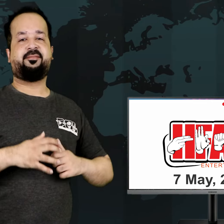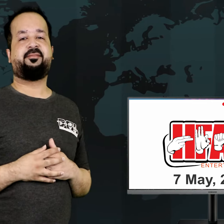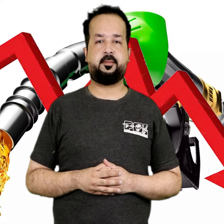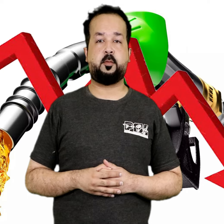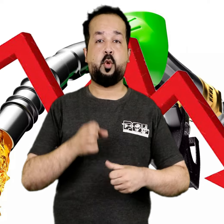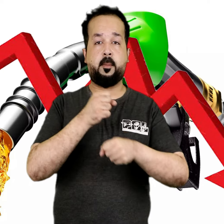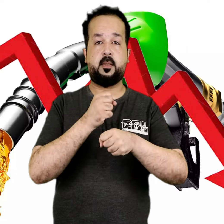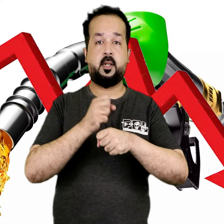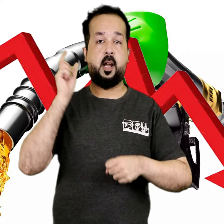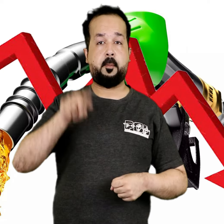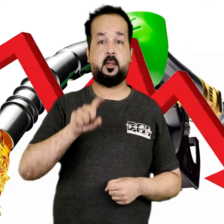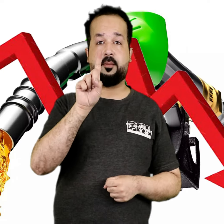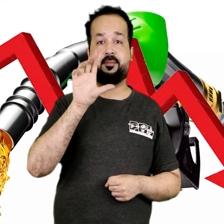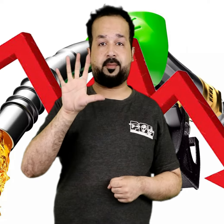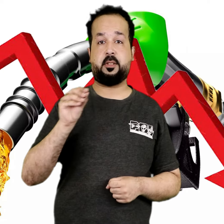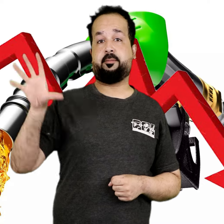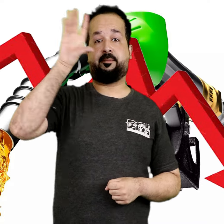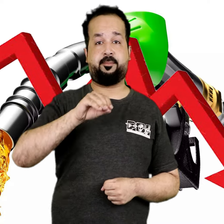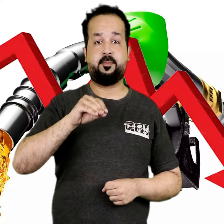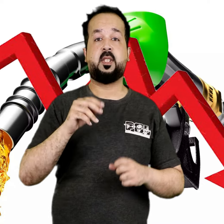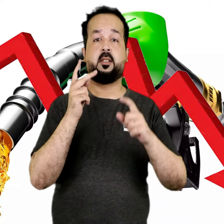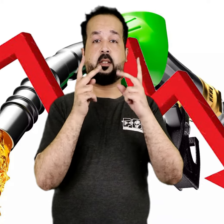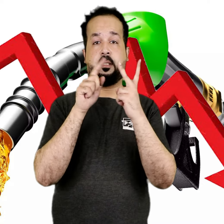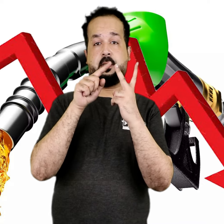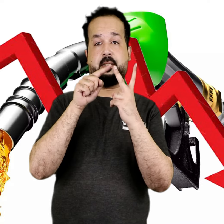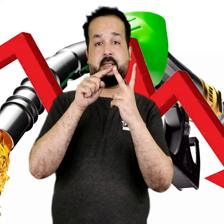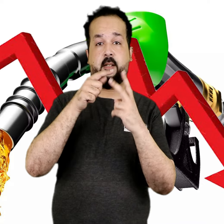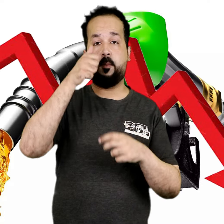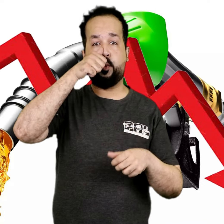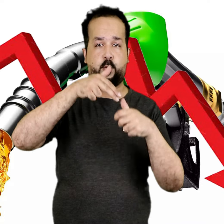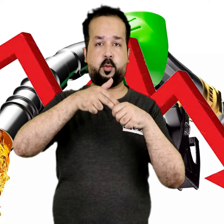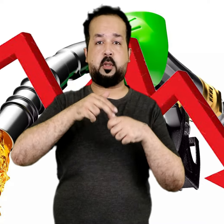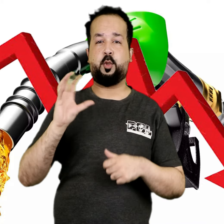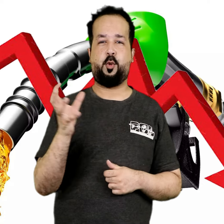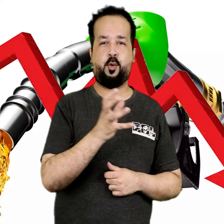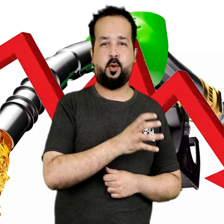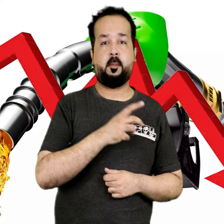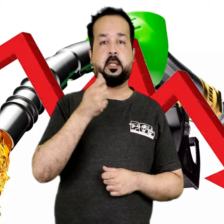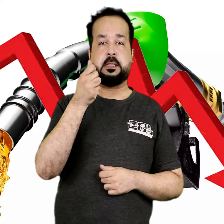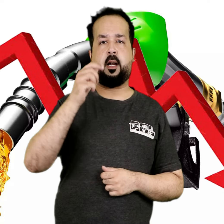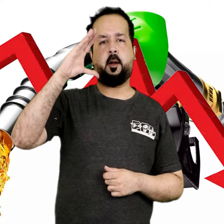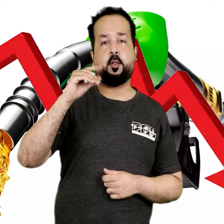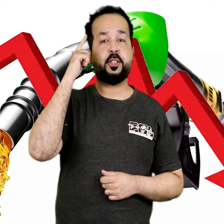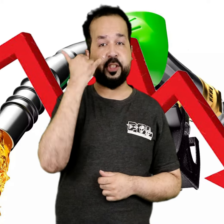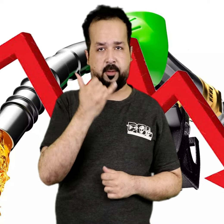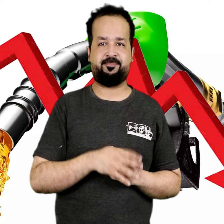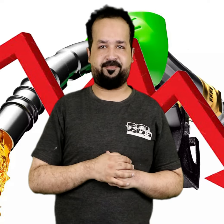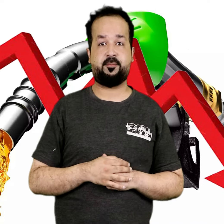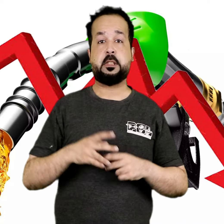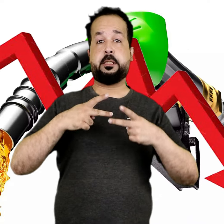Government likely to reduce petroleum prices for the second time in 15 days,